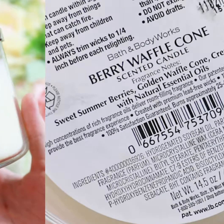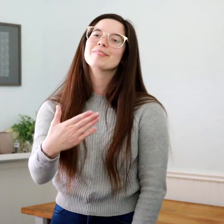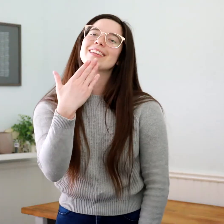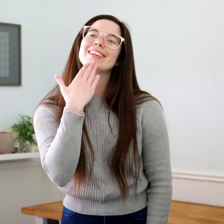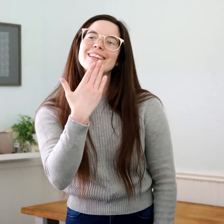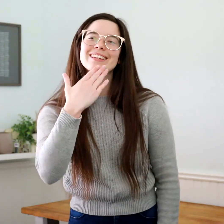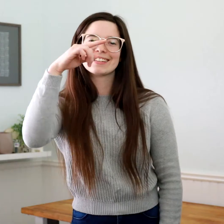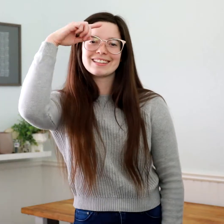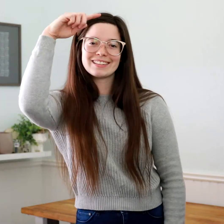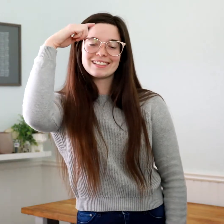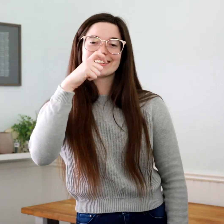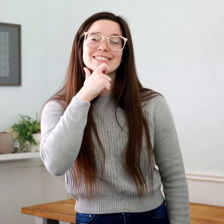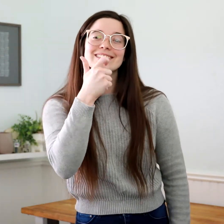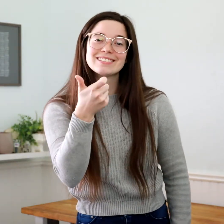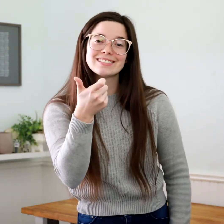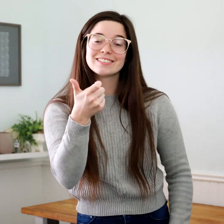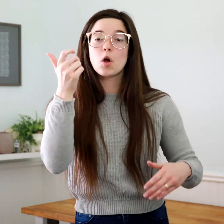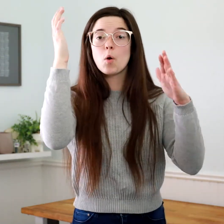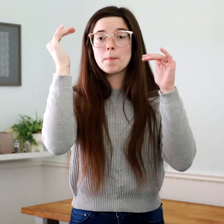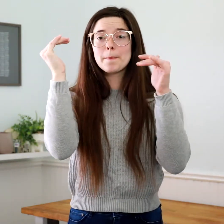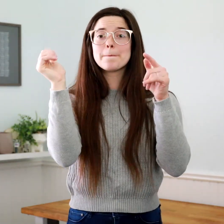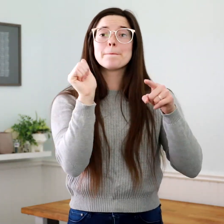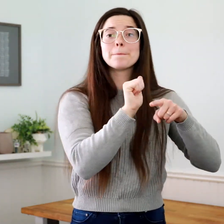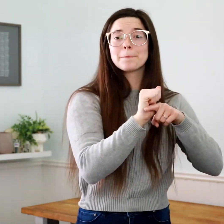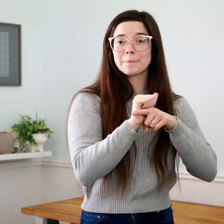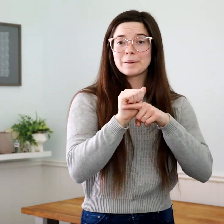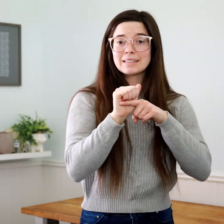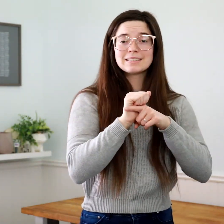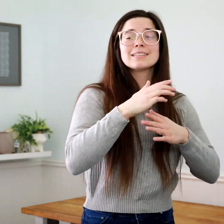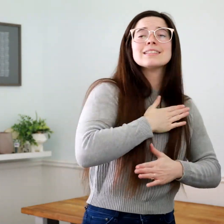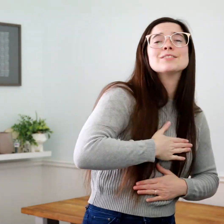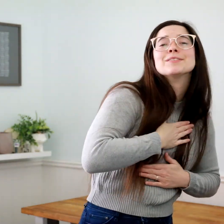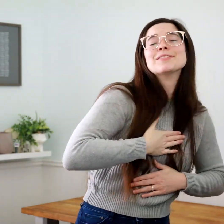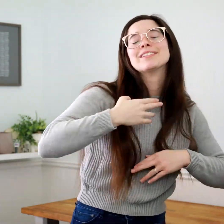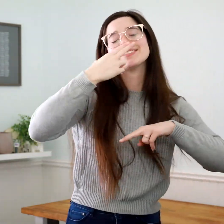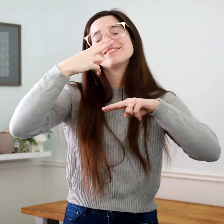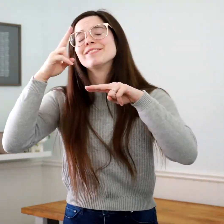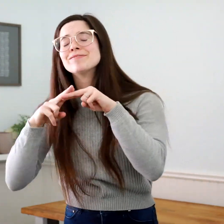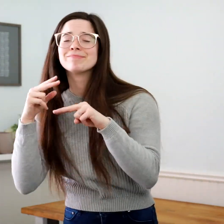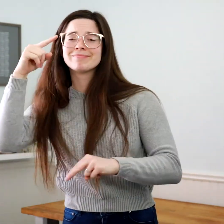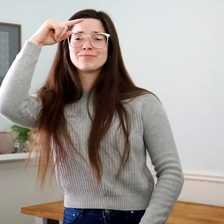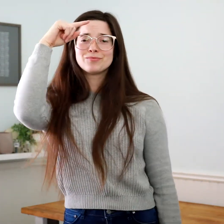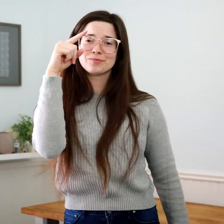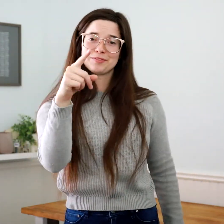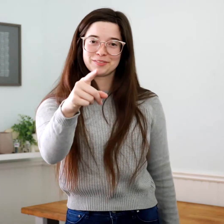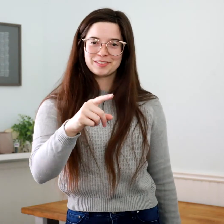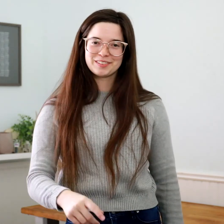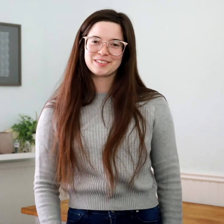Thank you for watching! I hope this practice was fun and enjoyable for you!